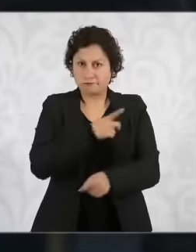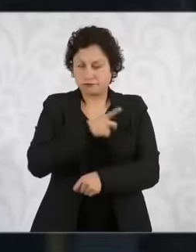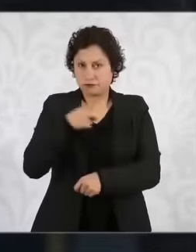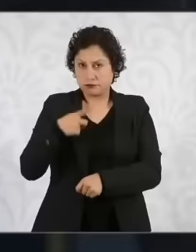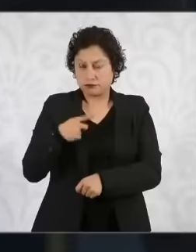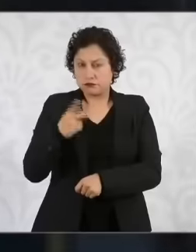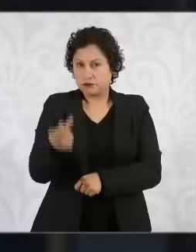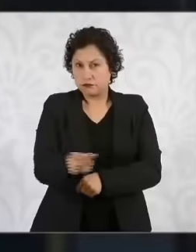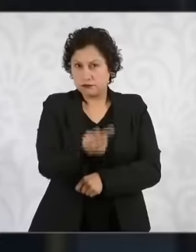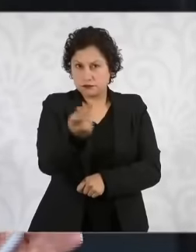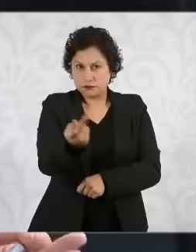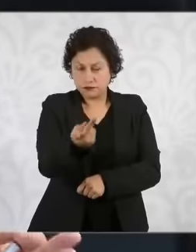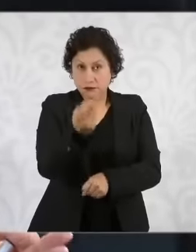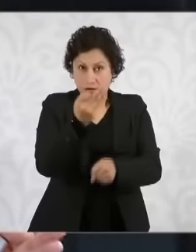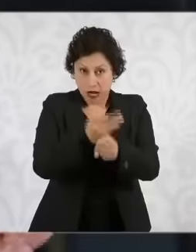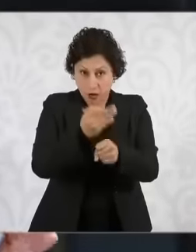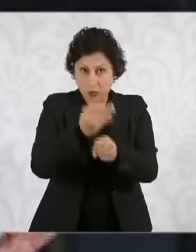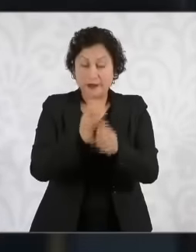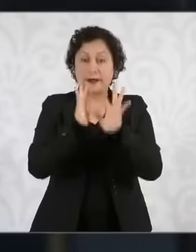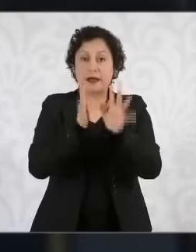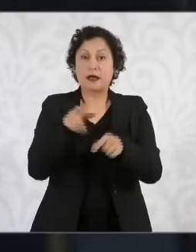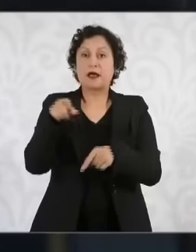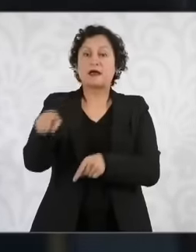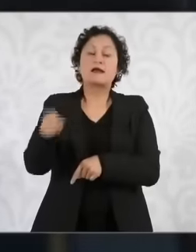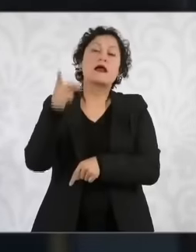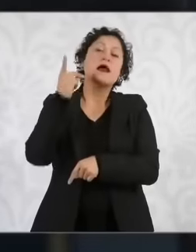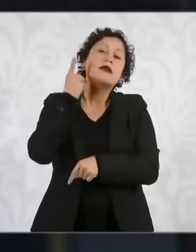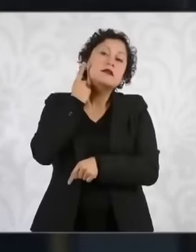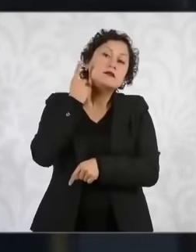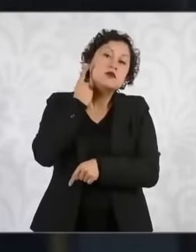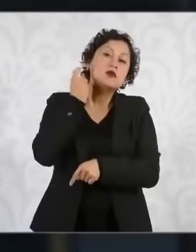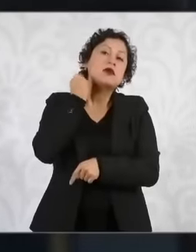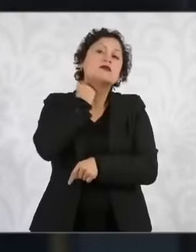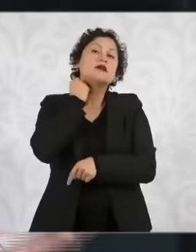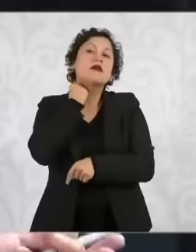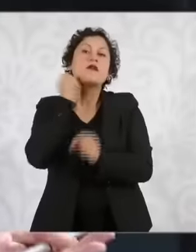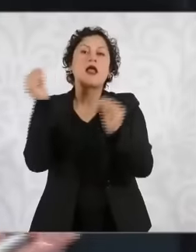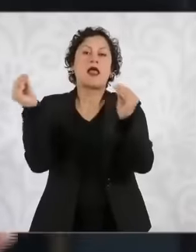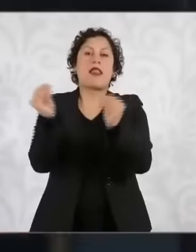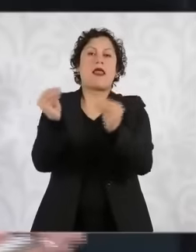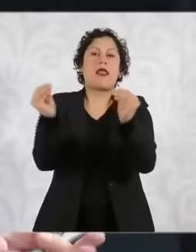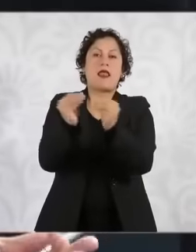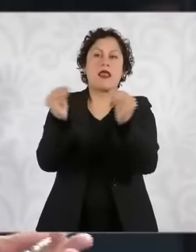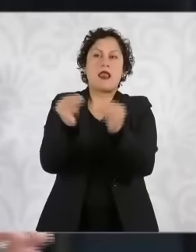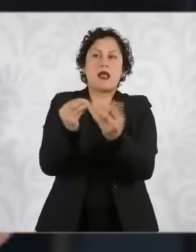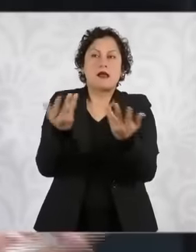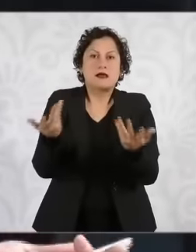dispute between morena deputies and morena senators about who gets three and